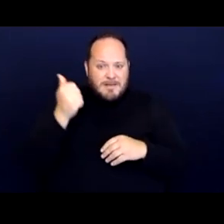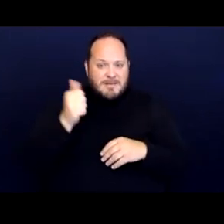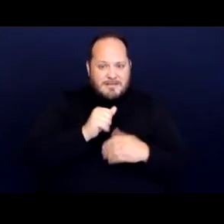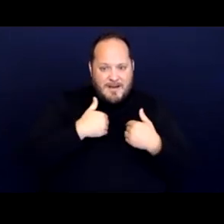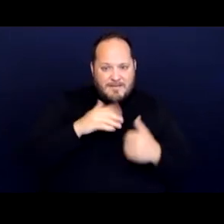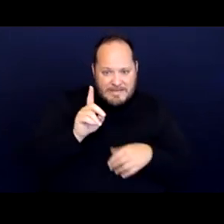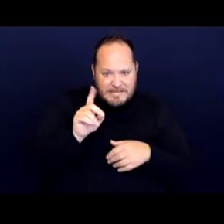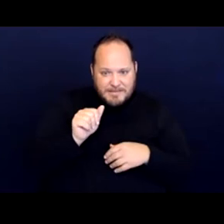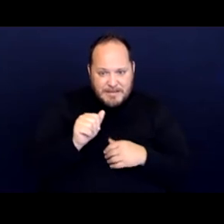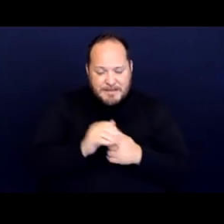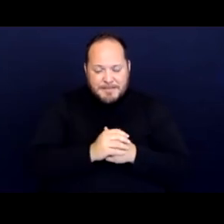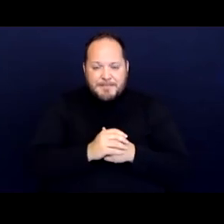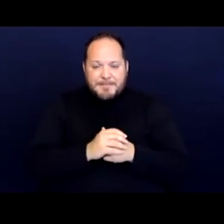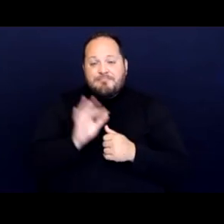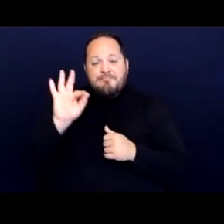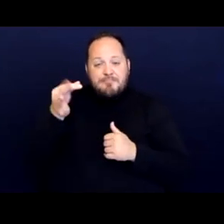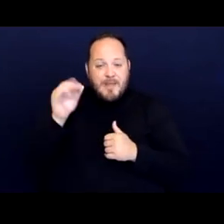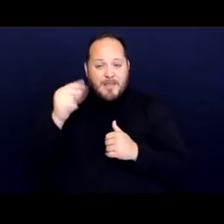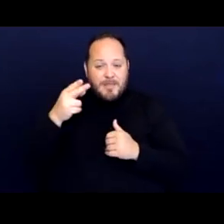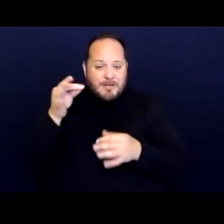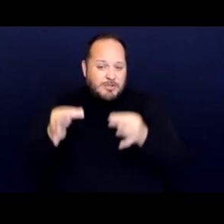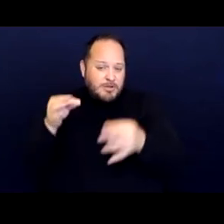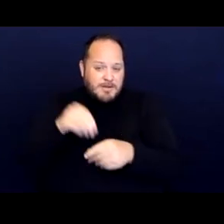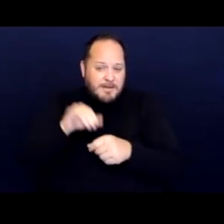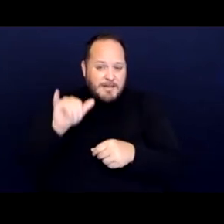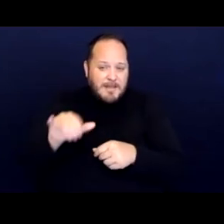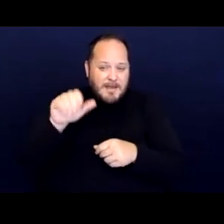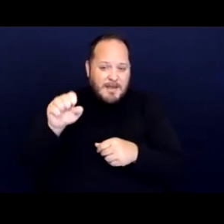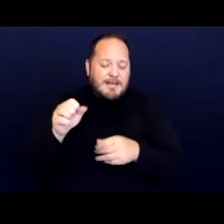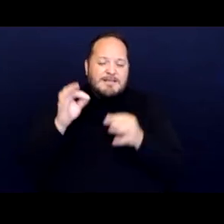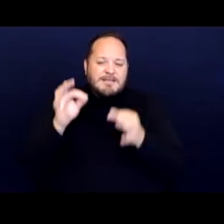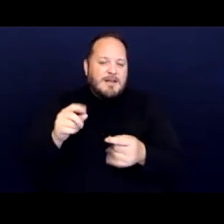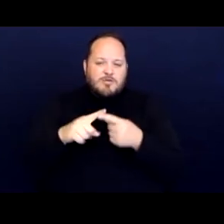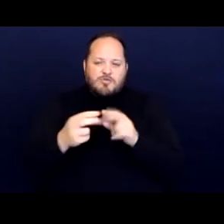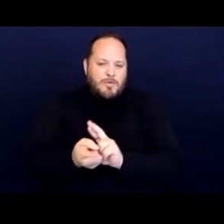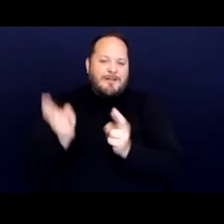And so the ninth circuit in this case, ended up reversing the judgment of the district court